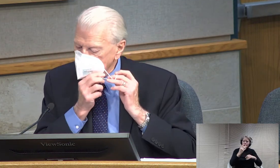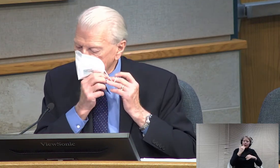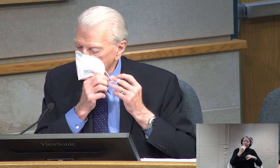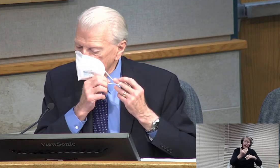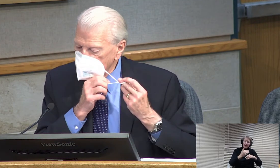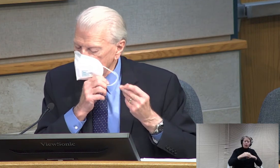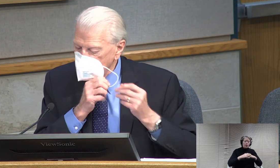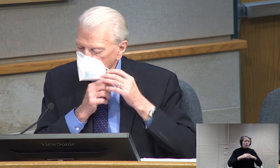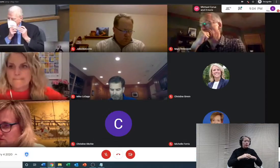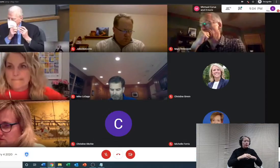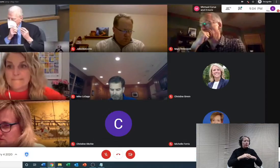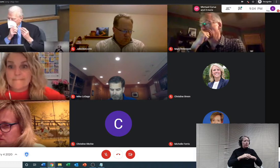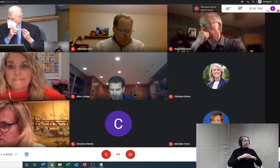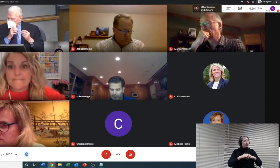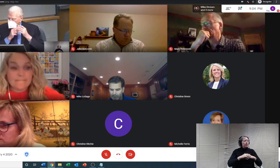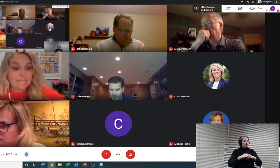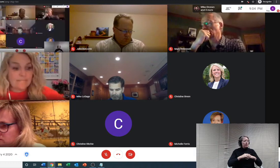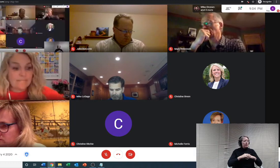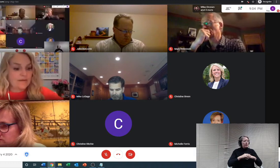Thank you Christine. Any other questions or comments?